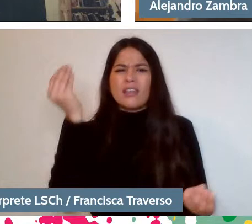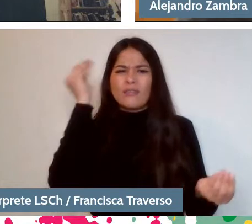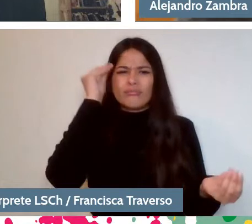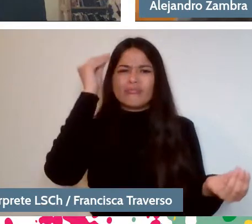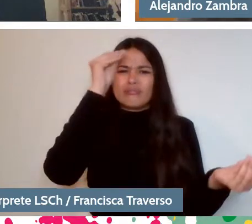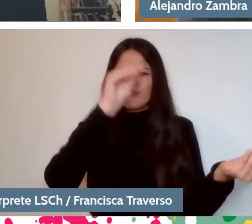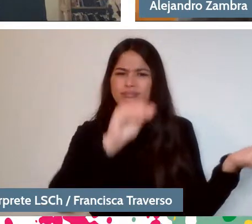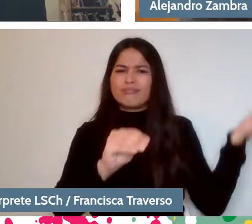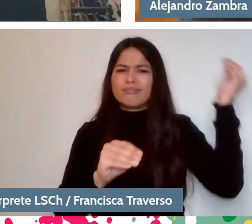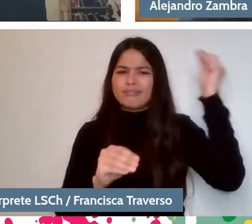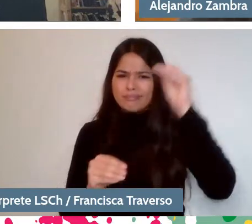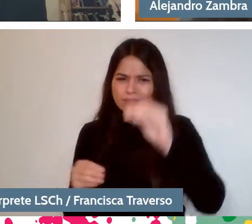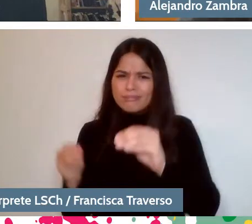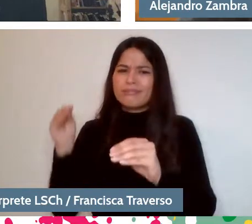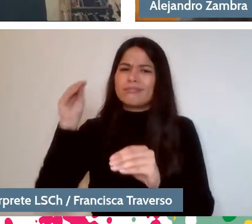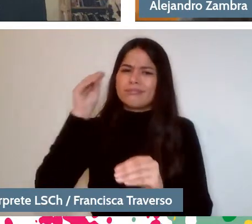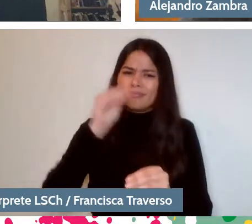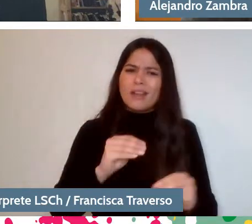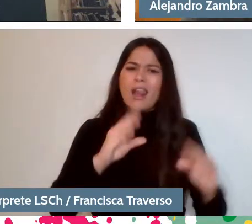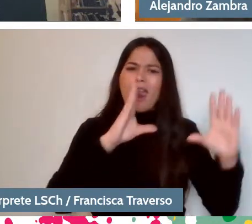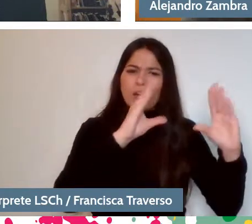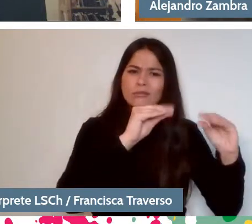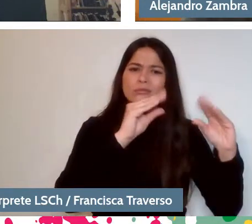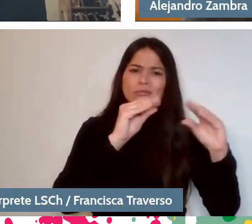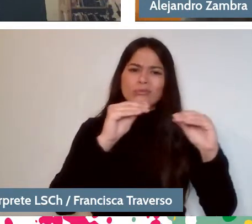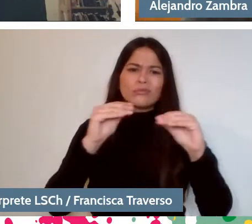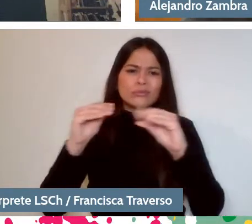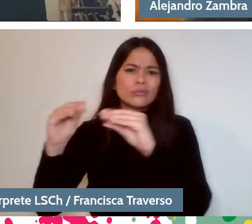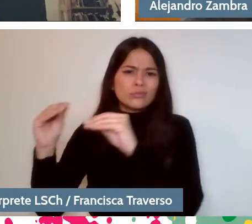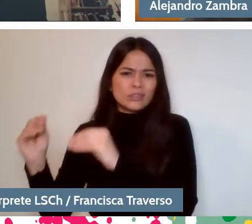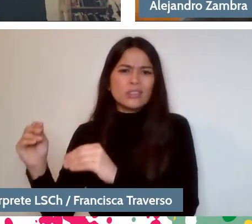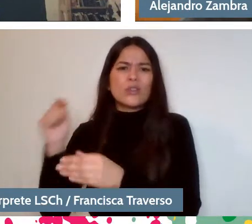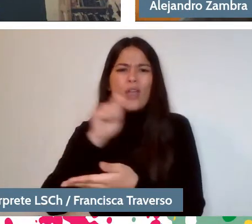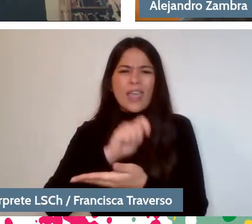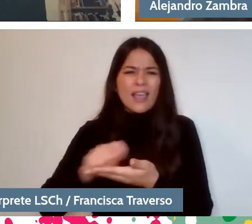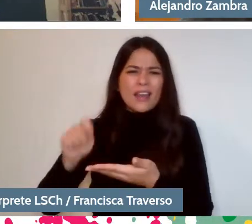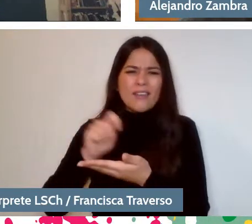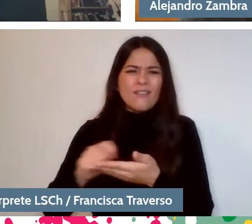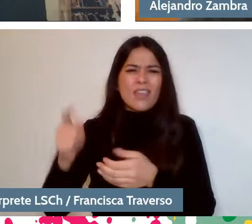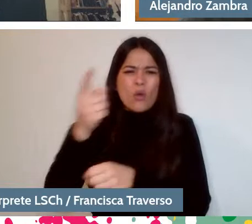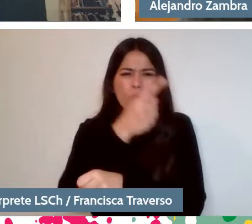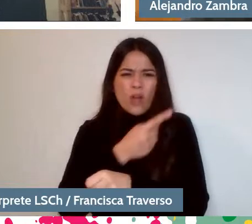Every night I wrote an hour, an hour and a half, not that long.